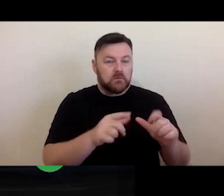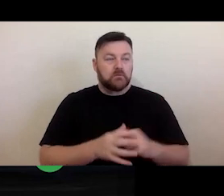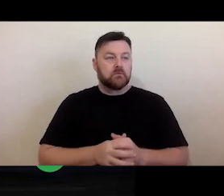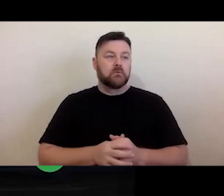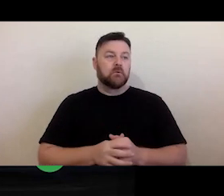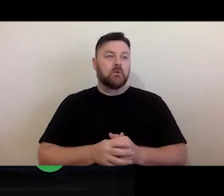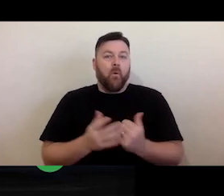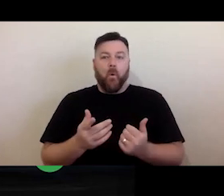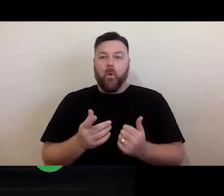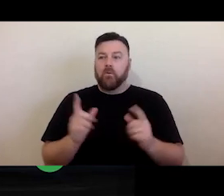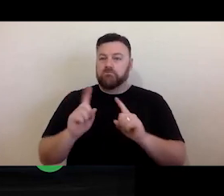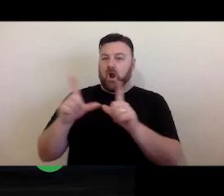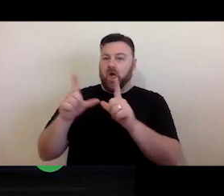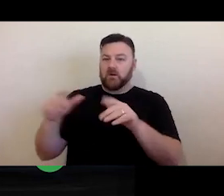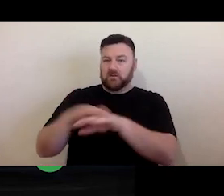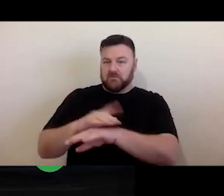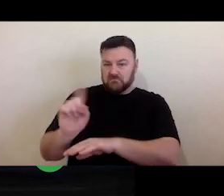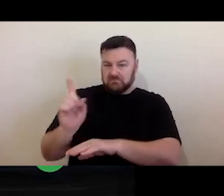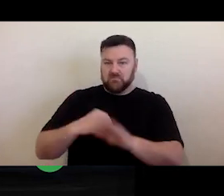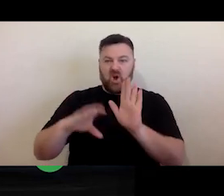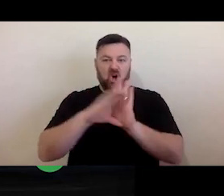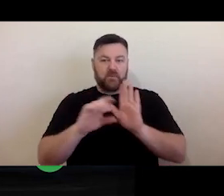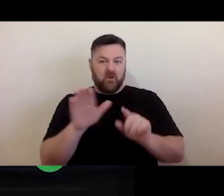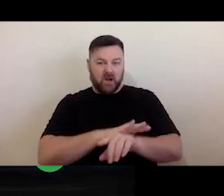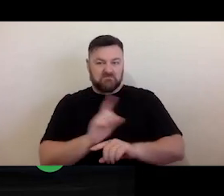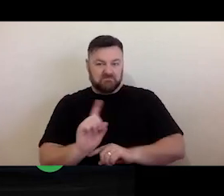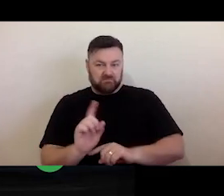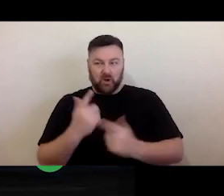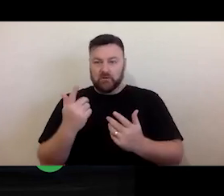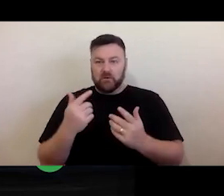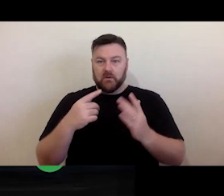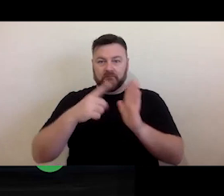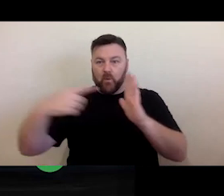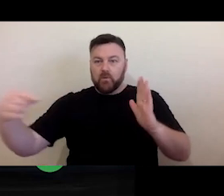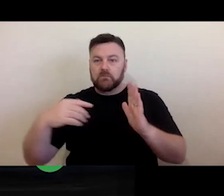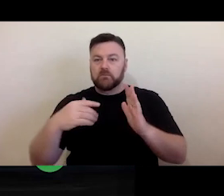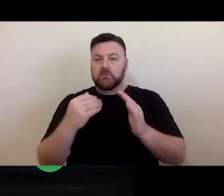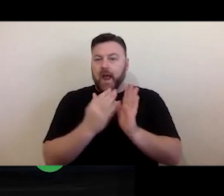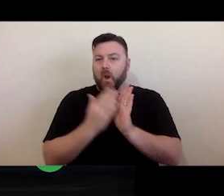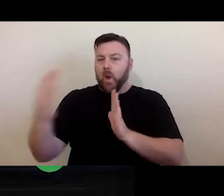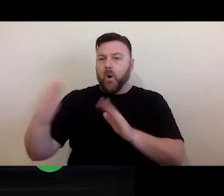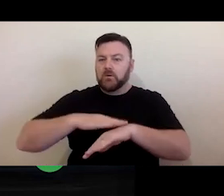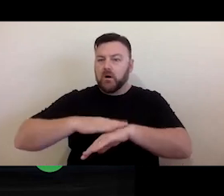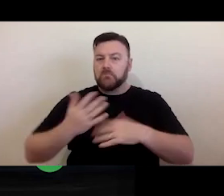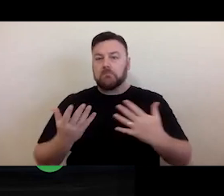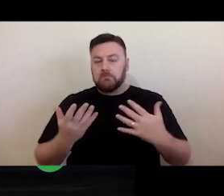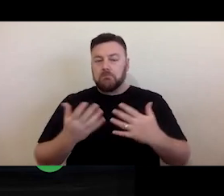sure what's covered by the copyright, what rights relate to it and what duration it's protected for, and so as a result they are